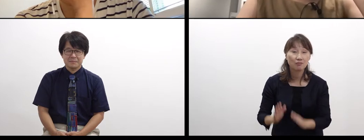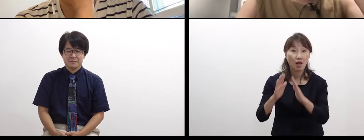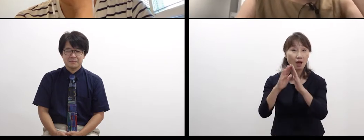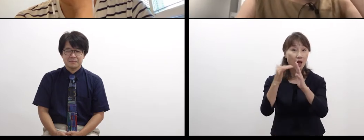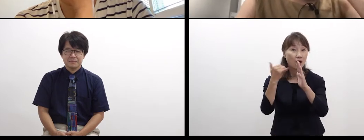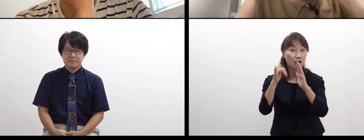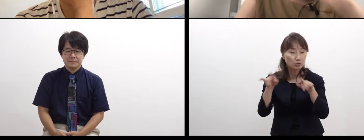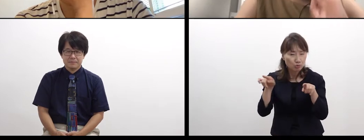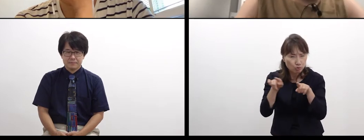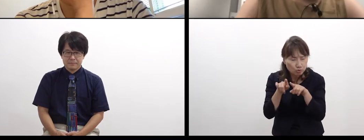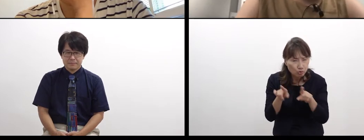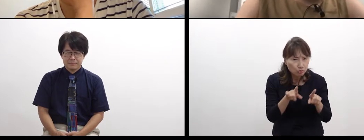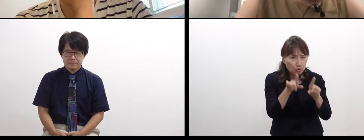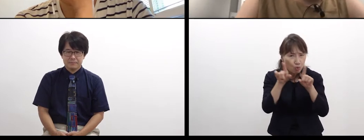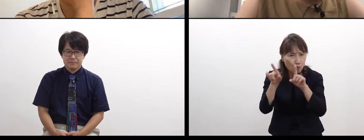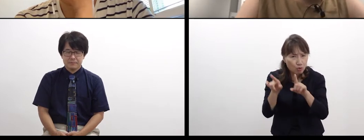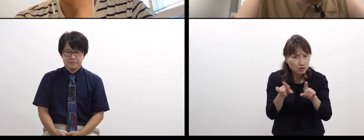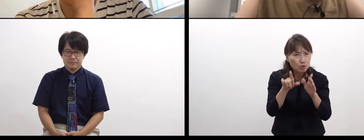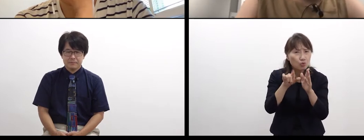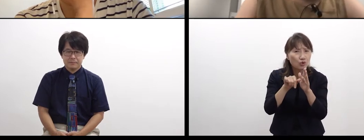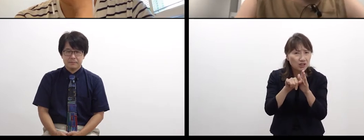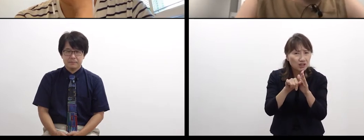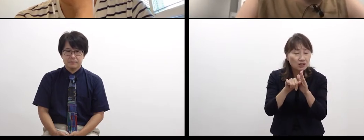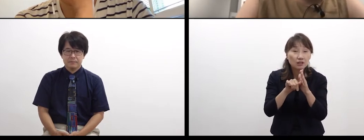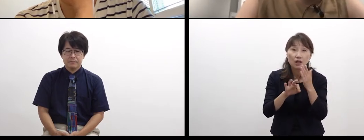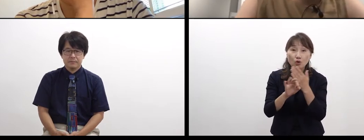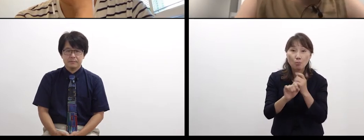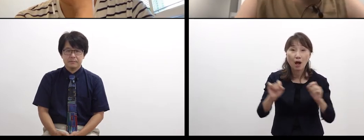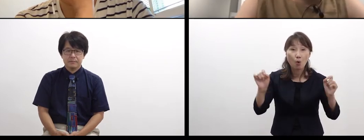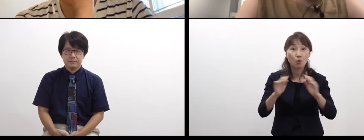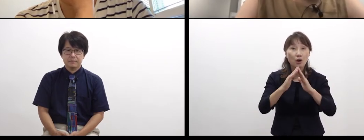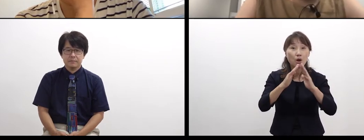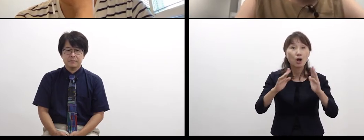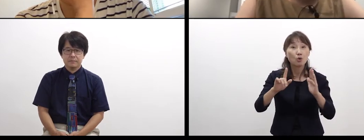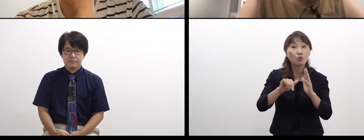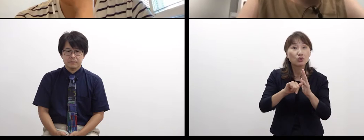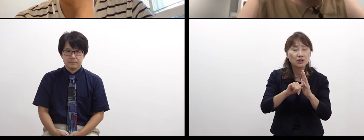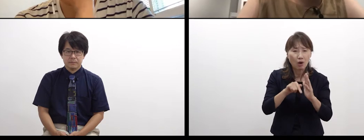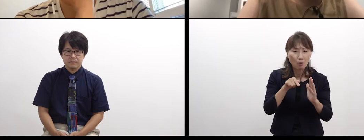I wondered how I could tell them about music at a concert.